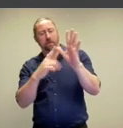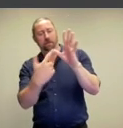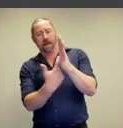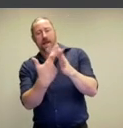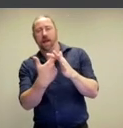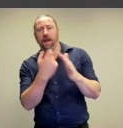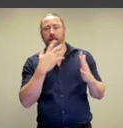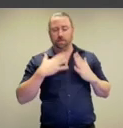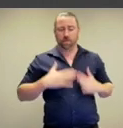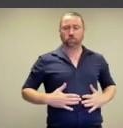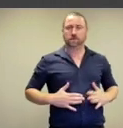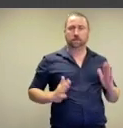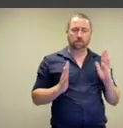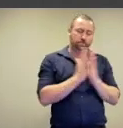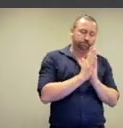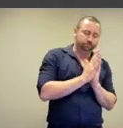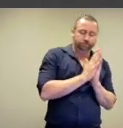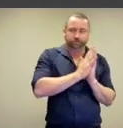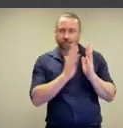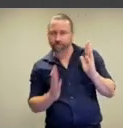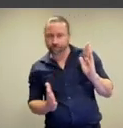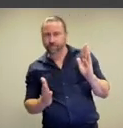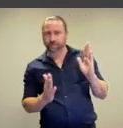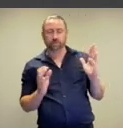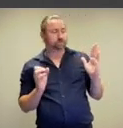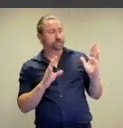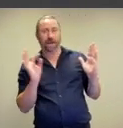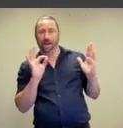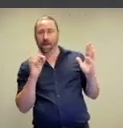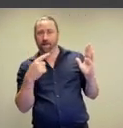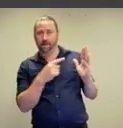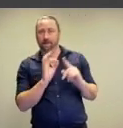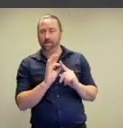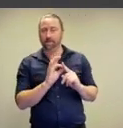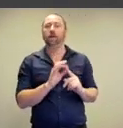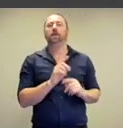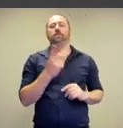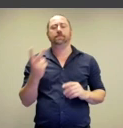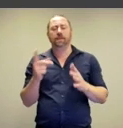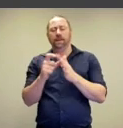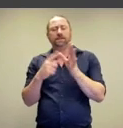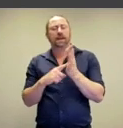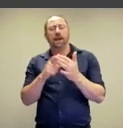making, so we have bodies being